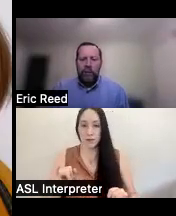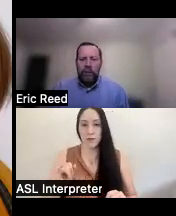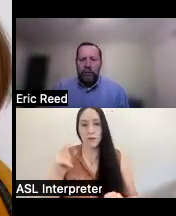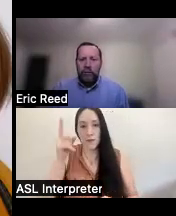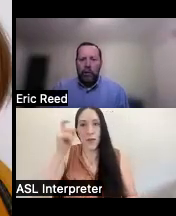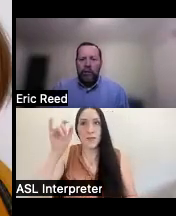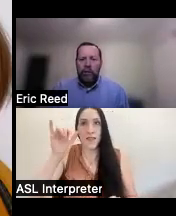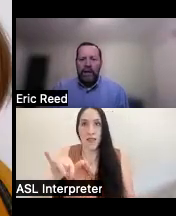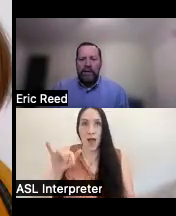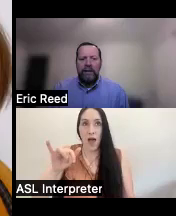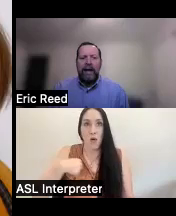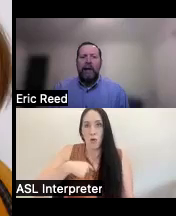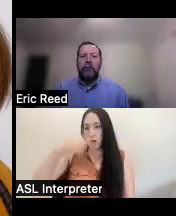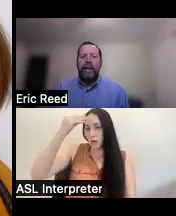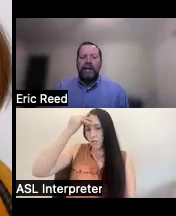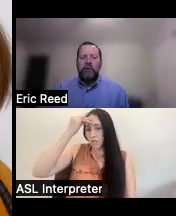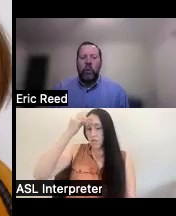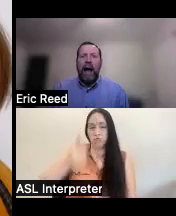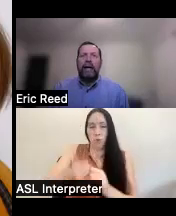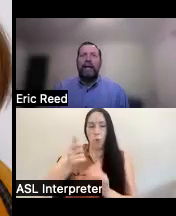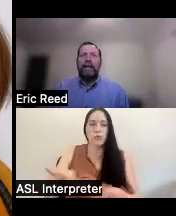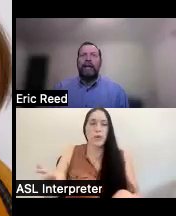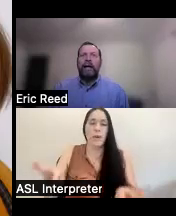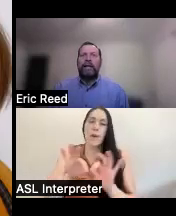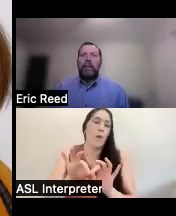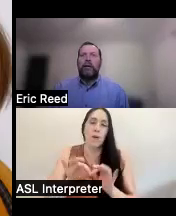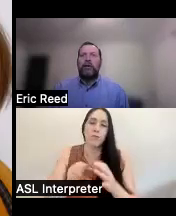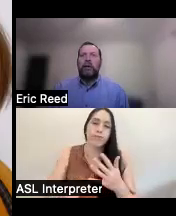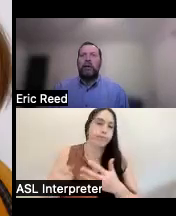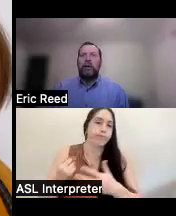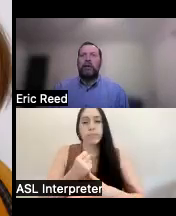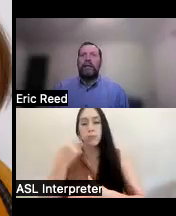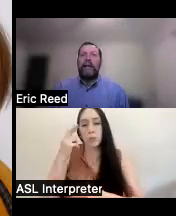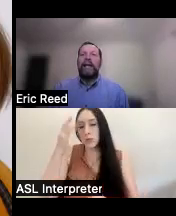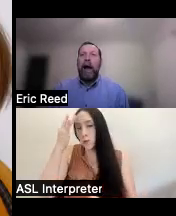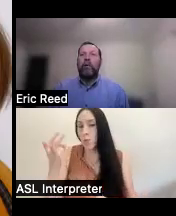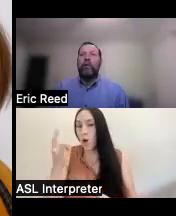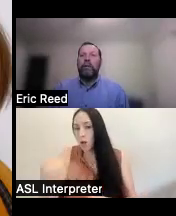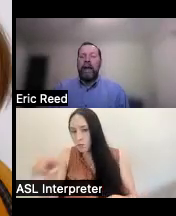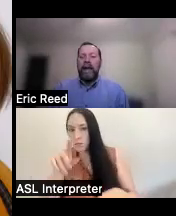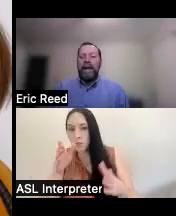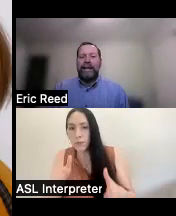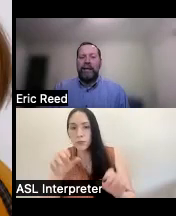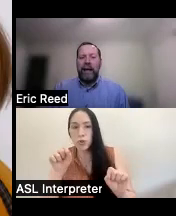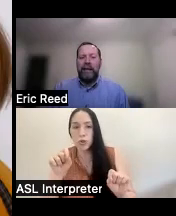one of the most important things and reasons why uh somebody should seek out the a t that